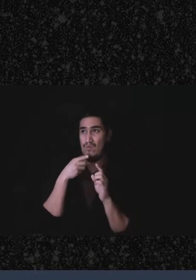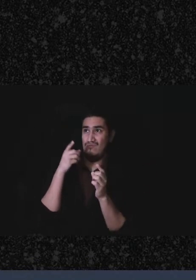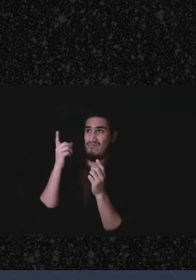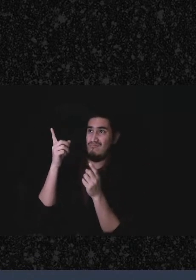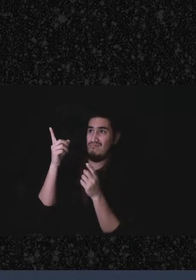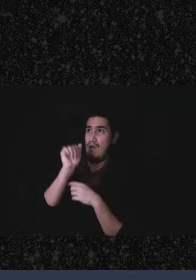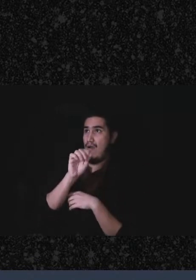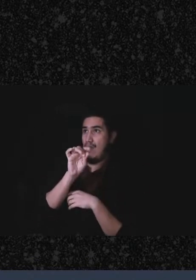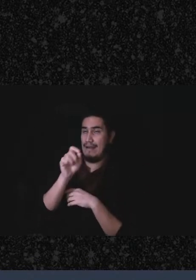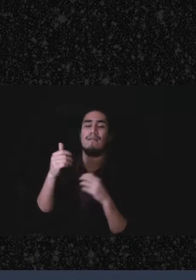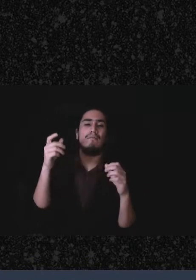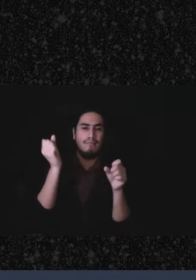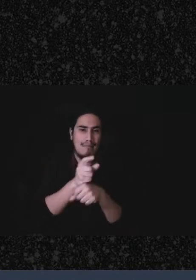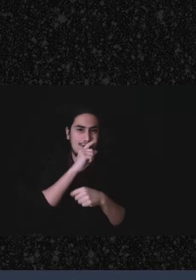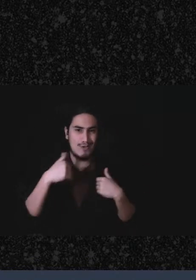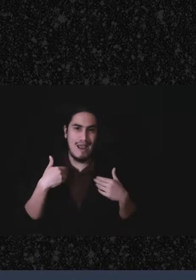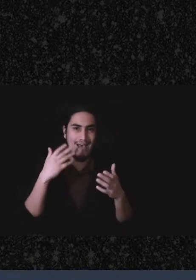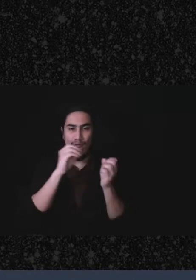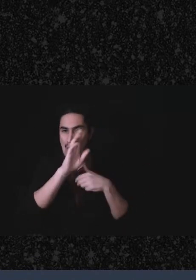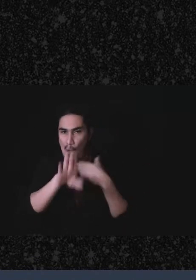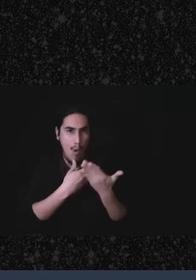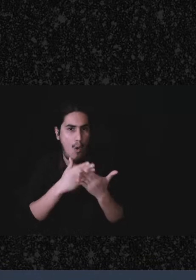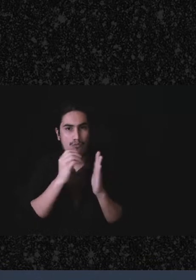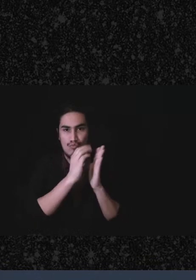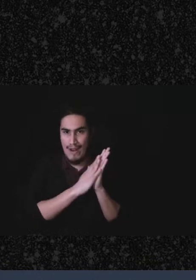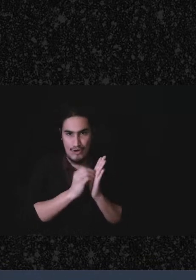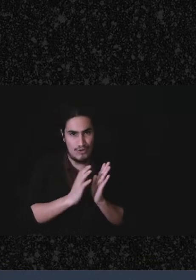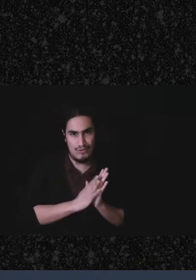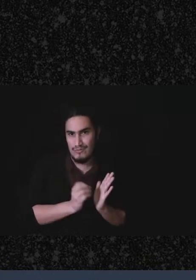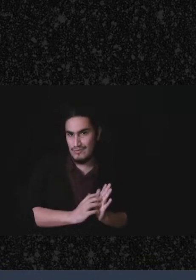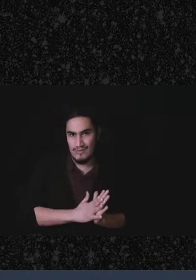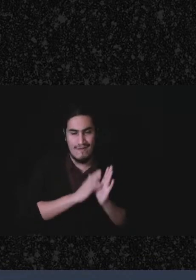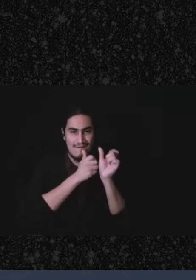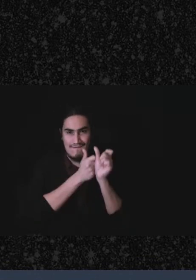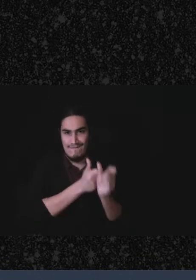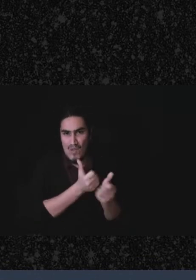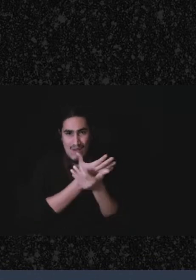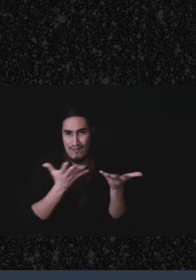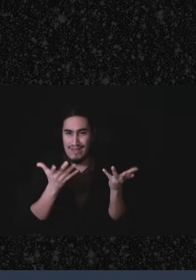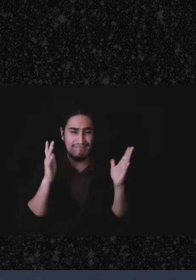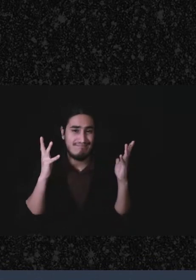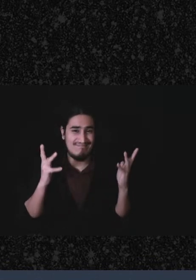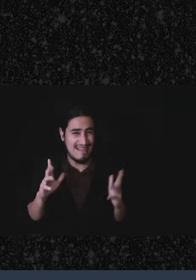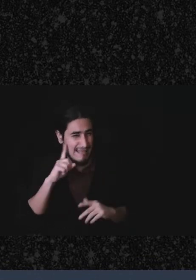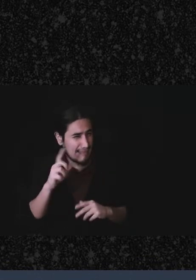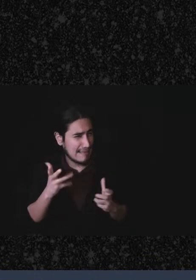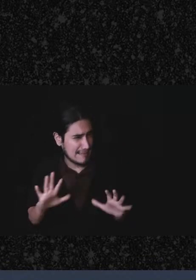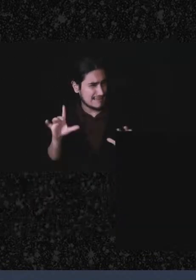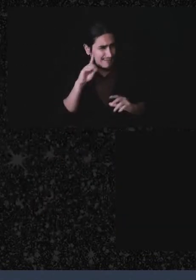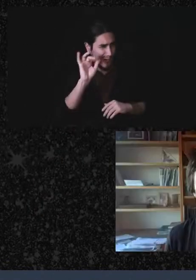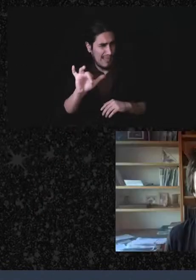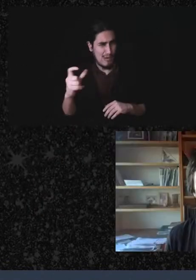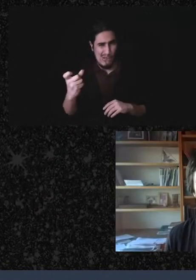proper records and keep track of everything. And so I think that's it from me for now. DEAN: